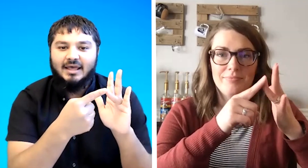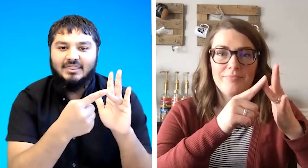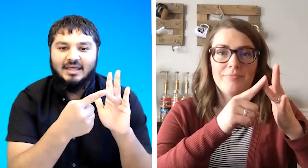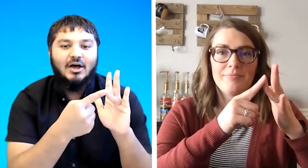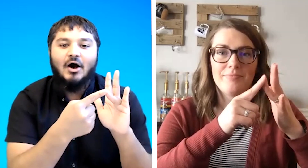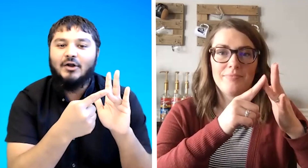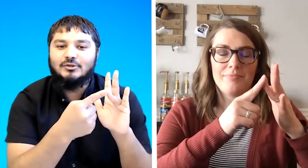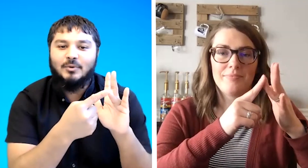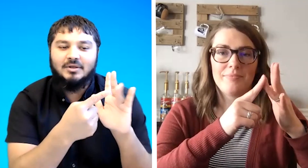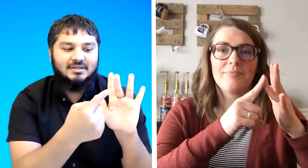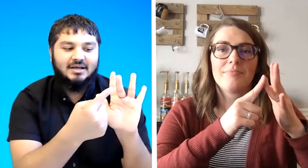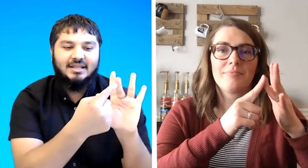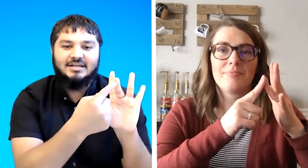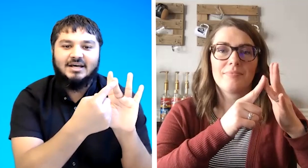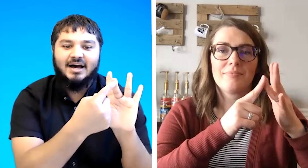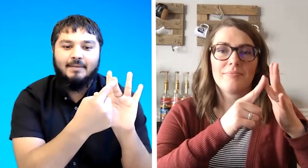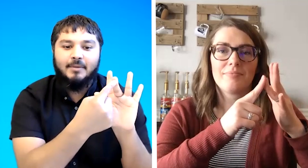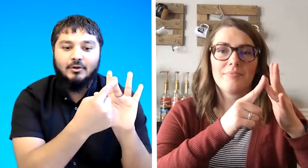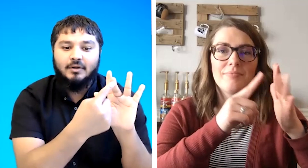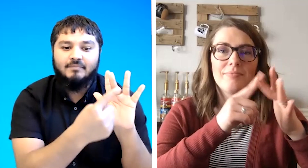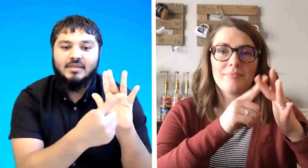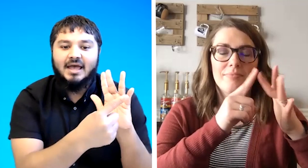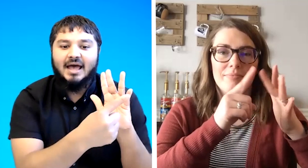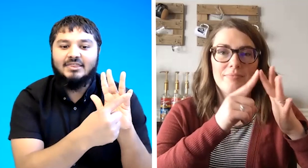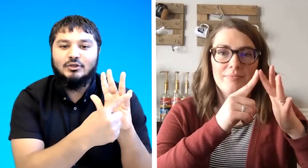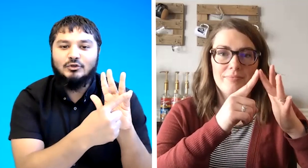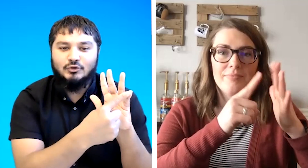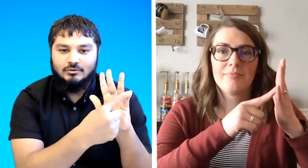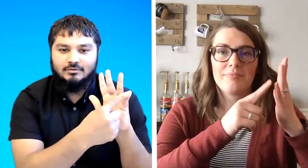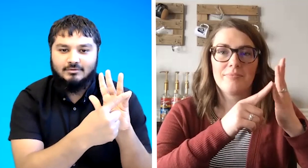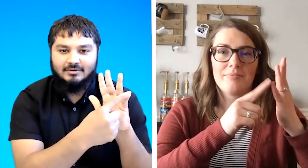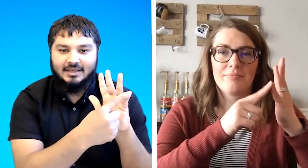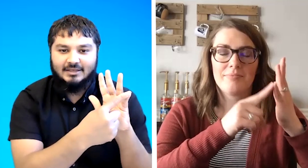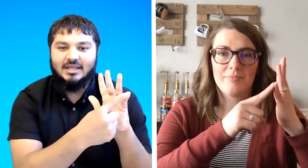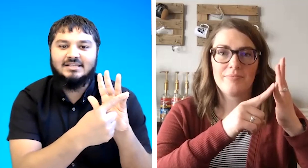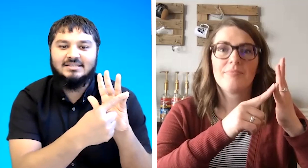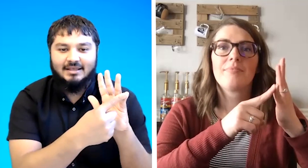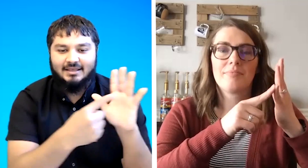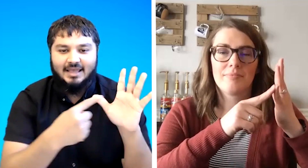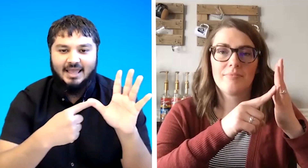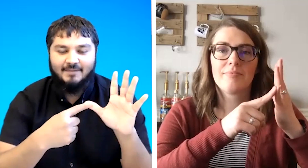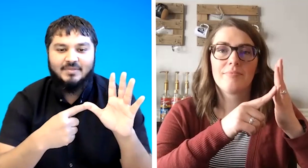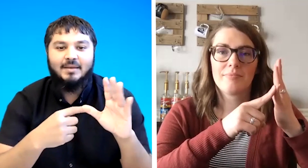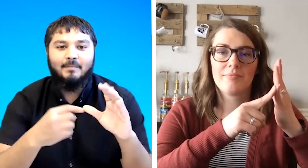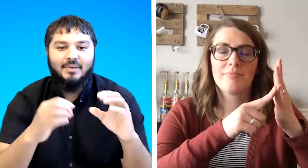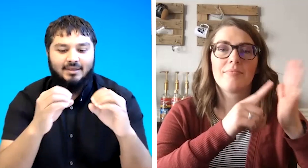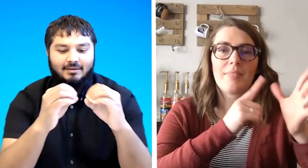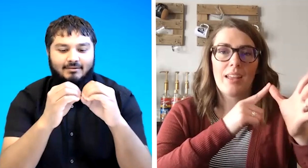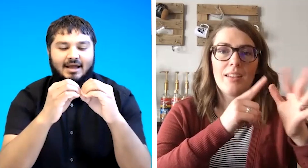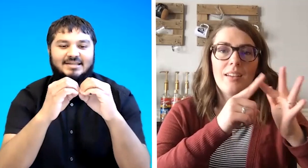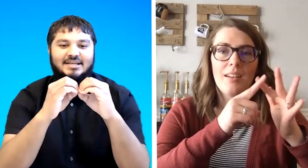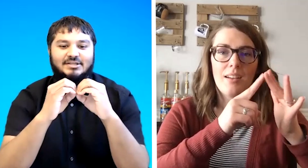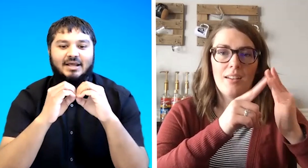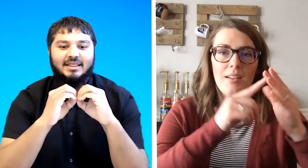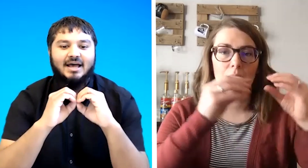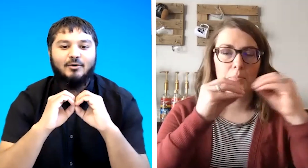that the hardest ones are the letter i middle and the u okay so that's a b i teach like that i also